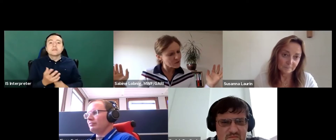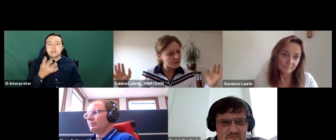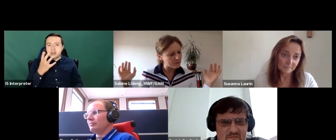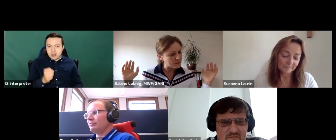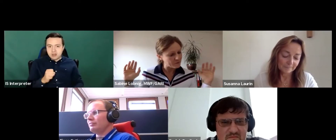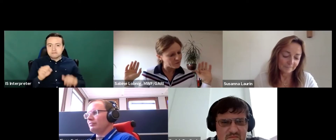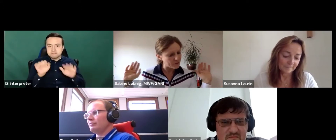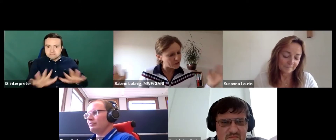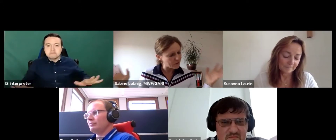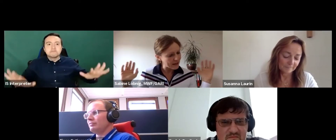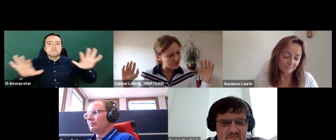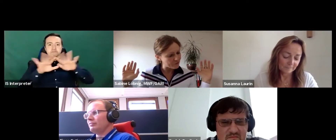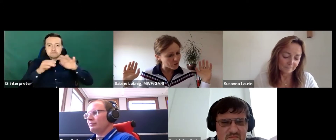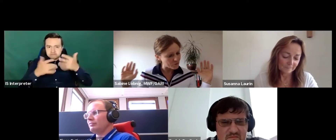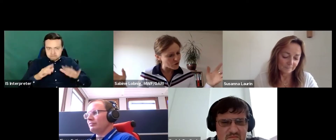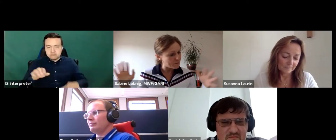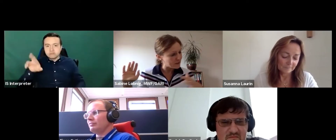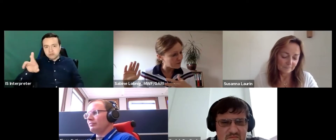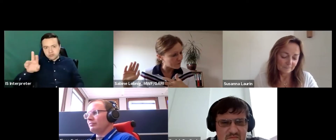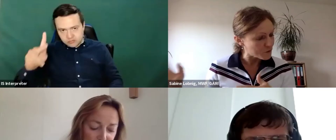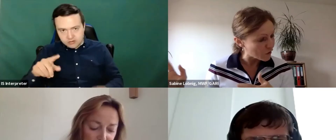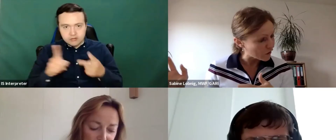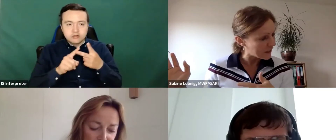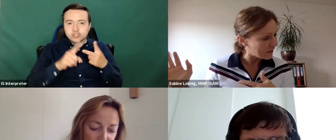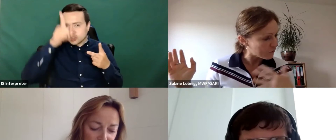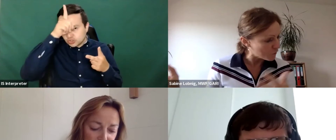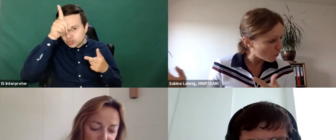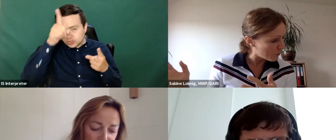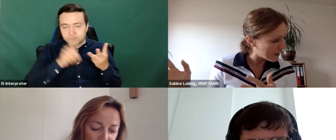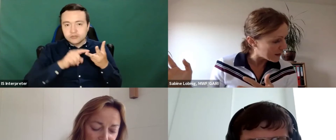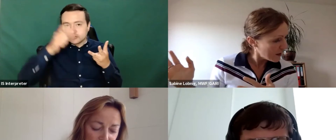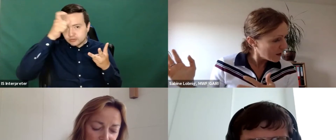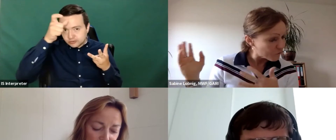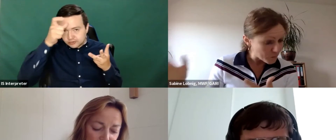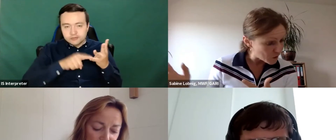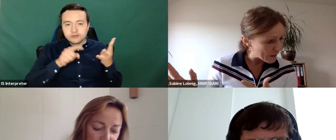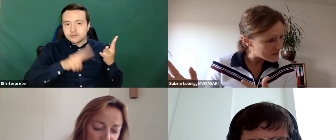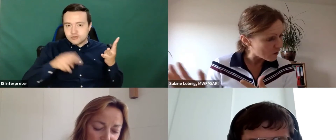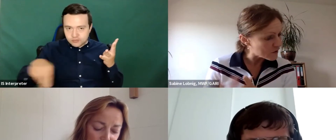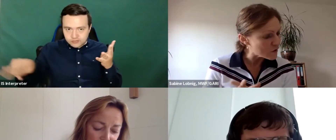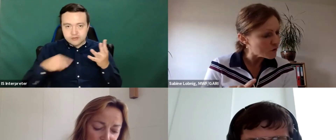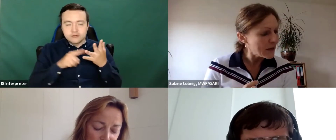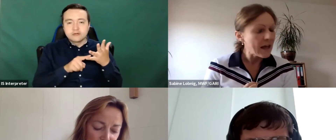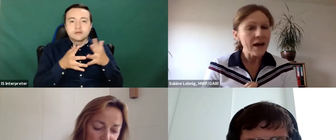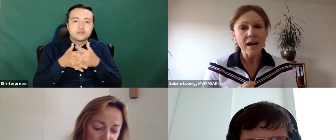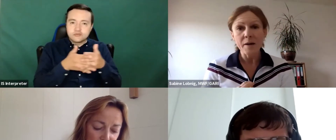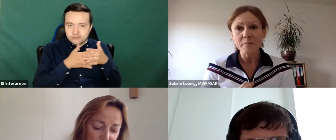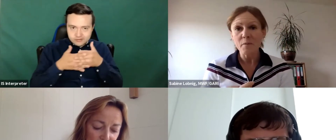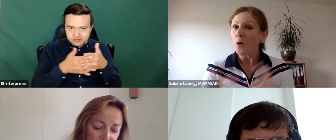So we had people from the UK, from Germany, from Turkey, from Norway, from the US also